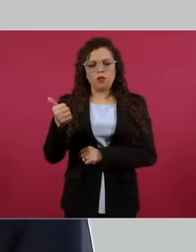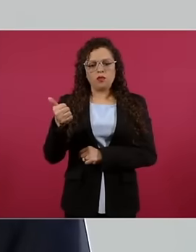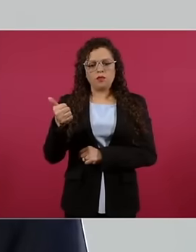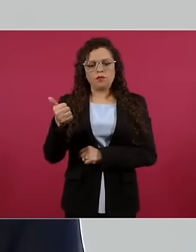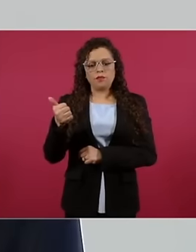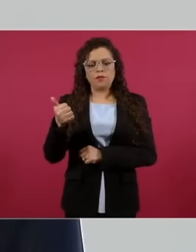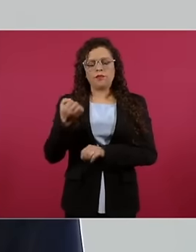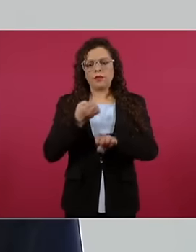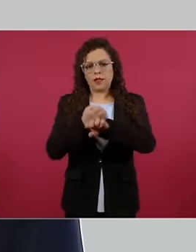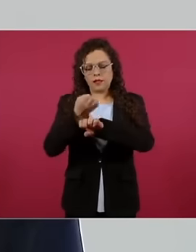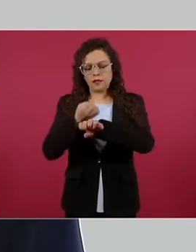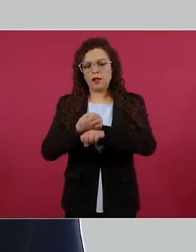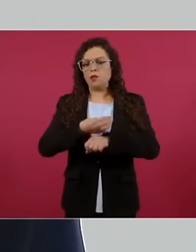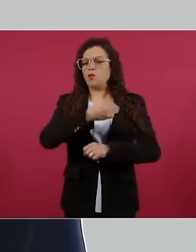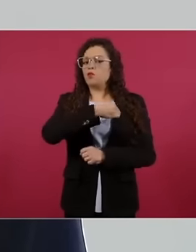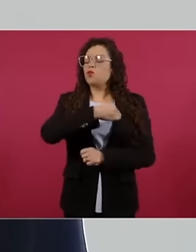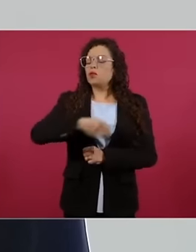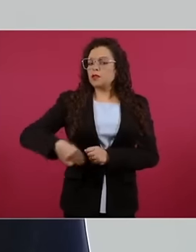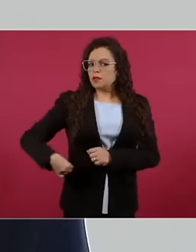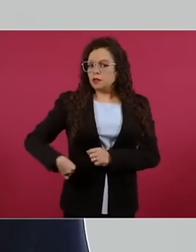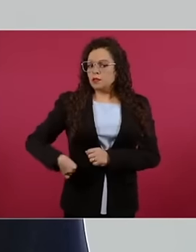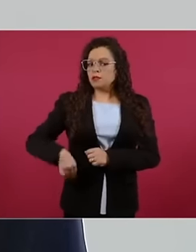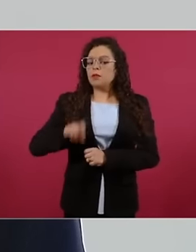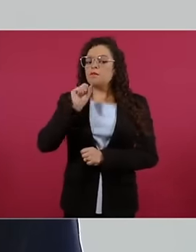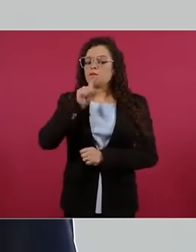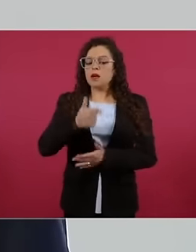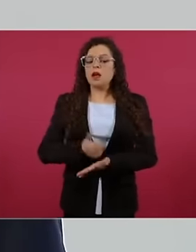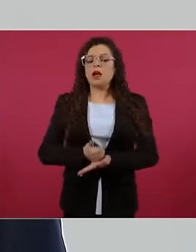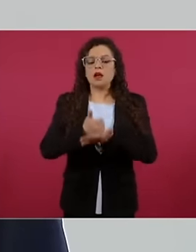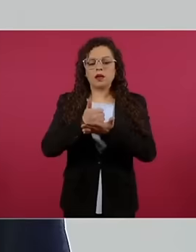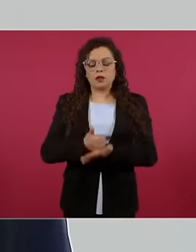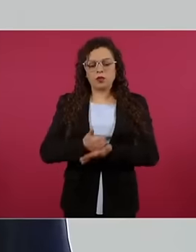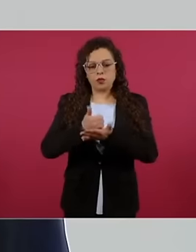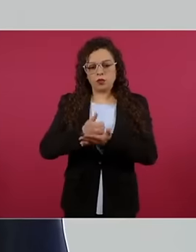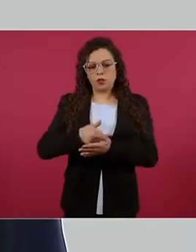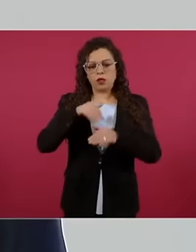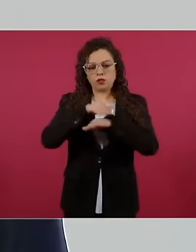municipalities have also supported us by giving us fiscal incentives. At the same level that